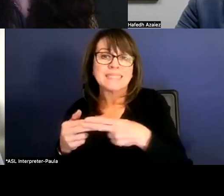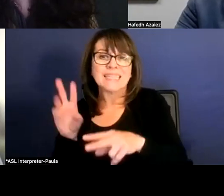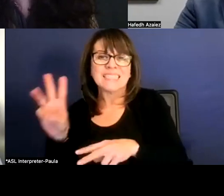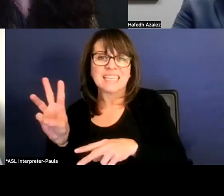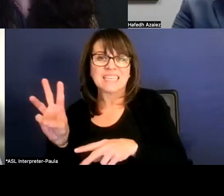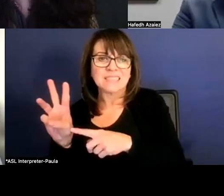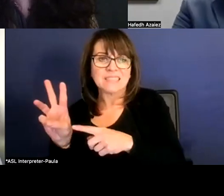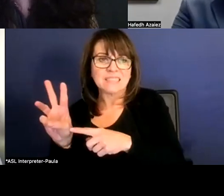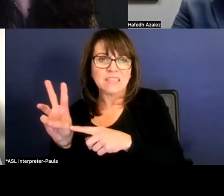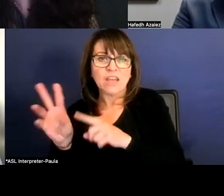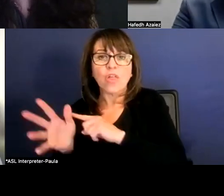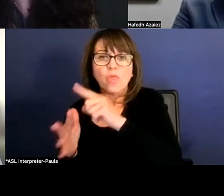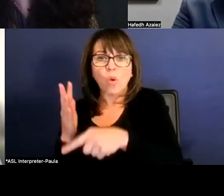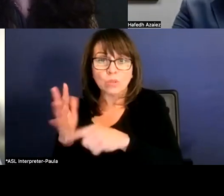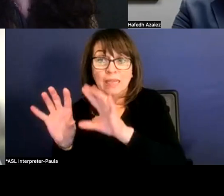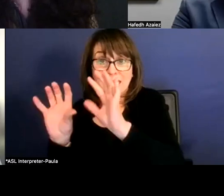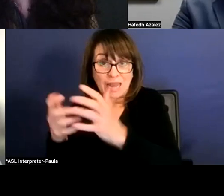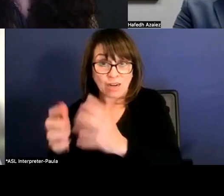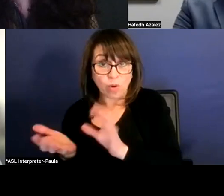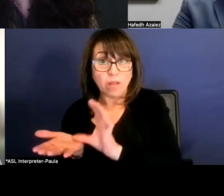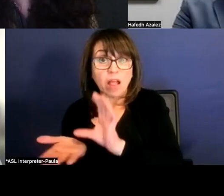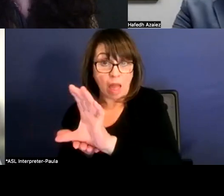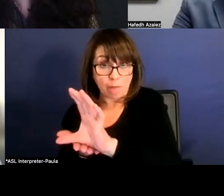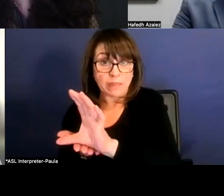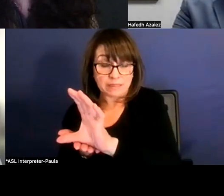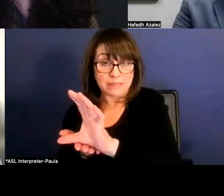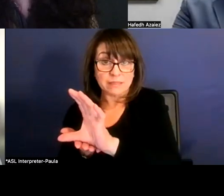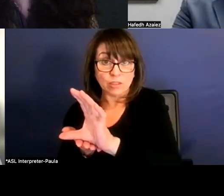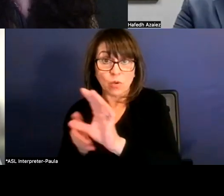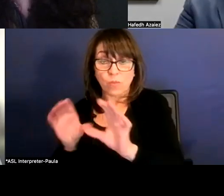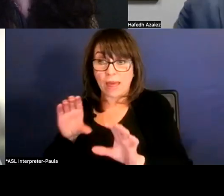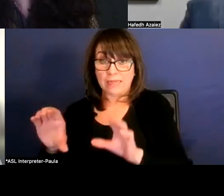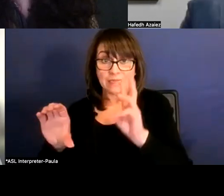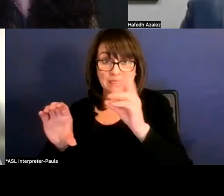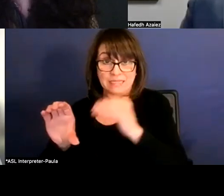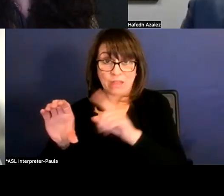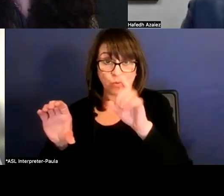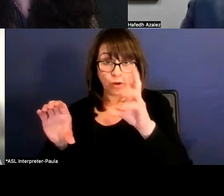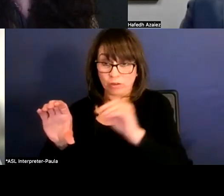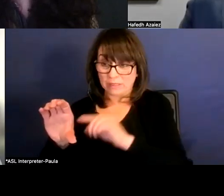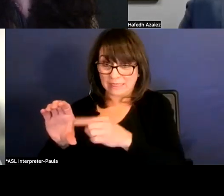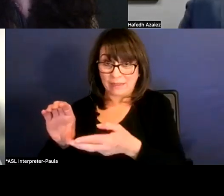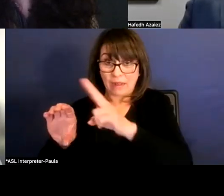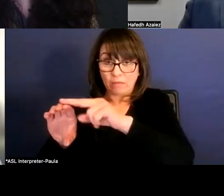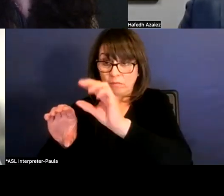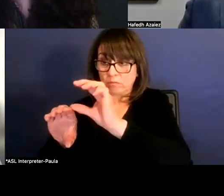Those are what we call those categorical allotments. And they're listed on slide six. As the ones you were speaking about,